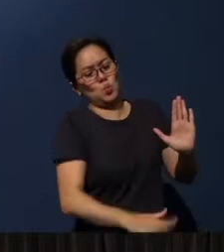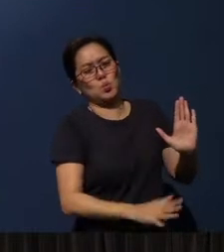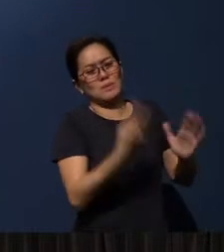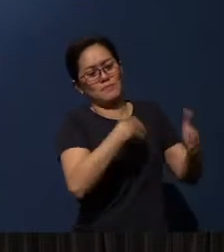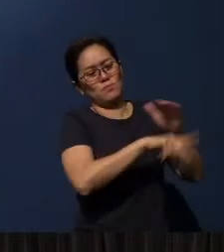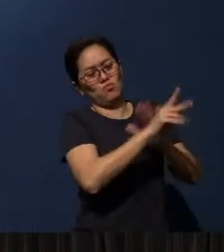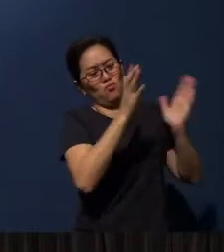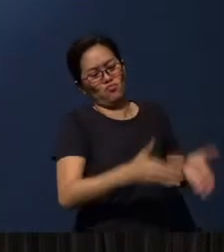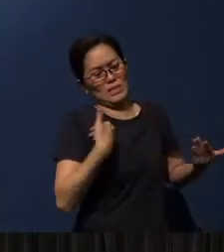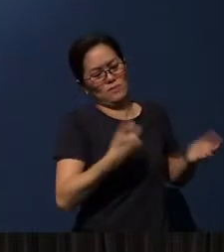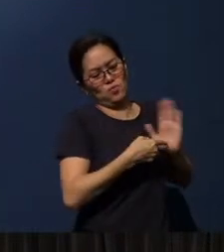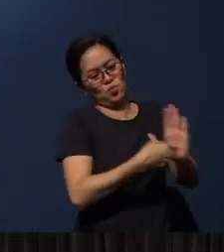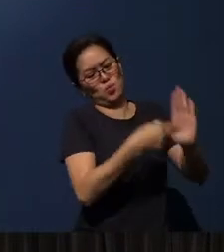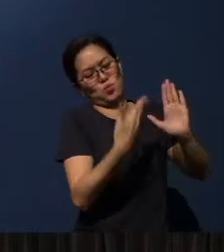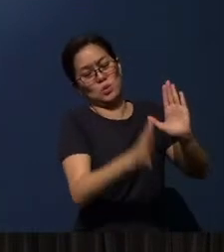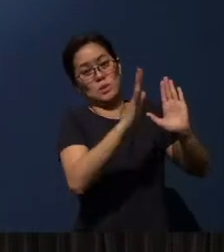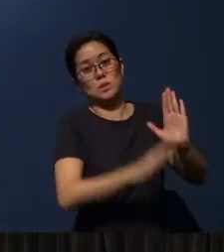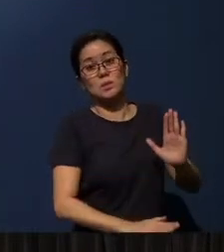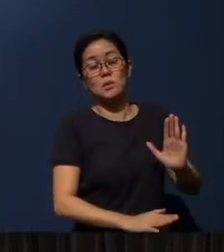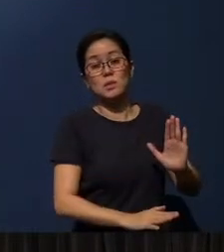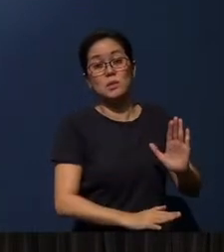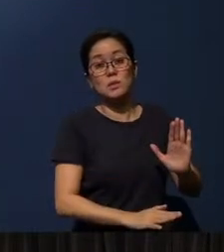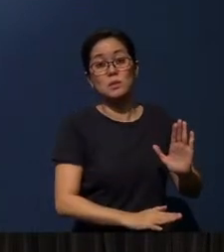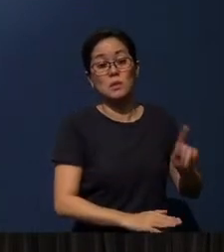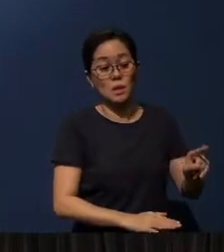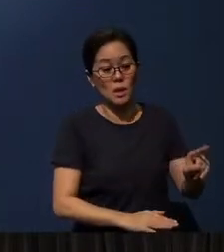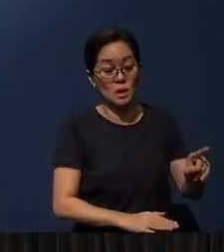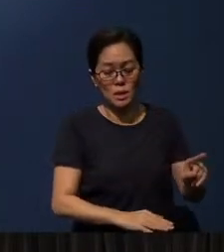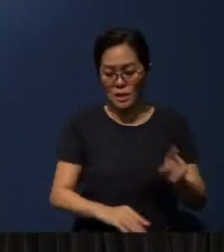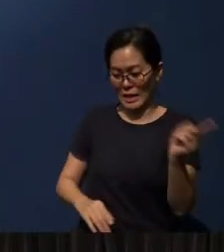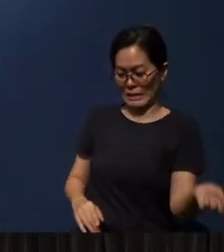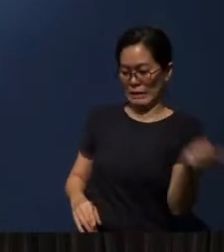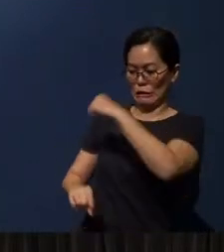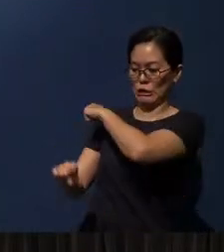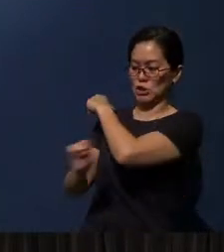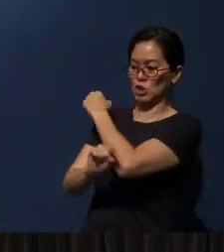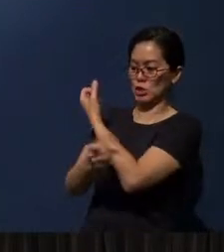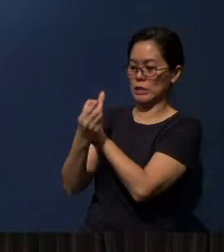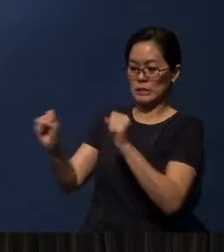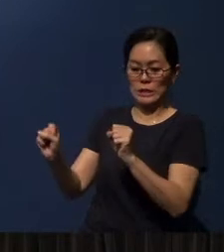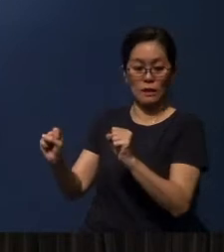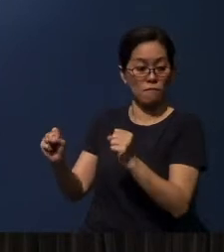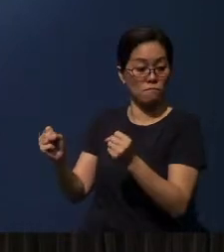that the salvation of the Gentiles was to provoke them to return to Christ.